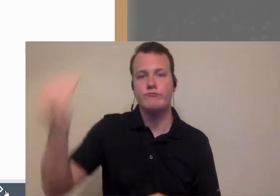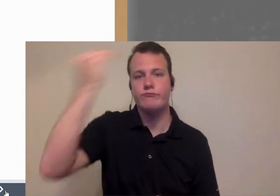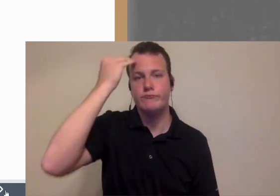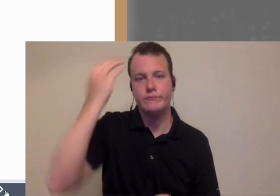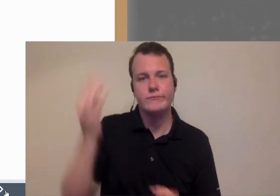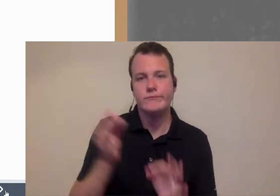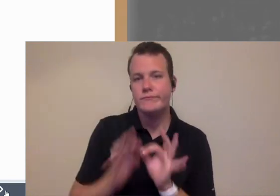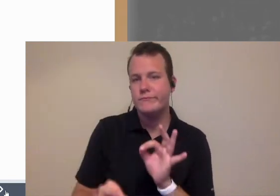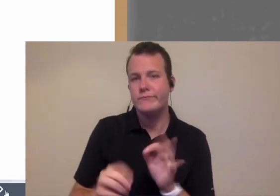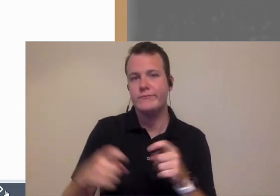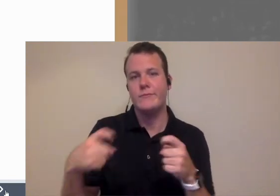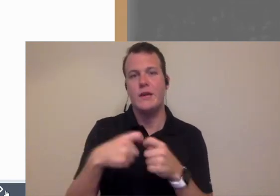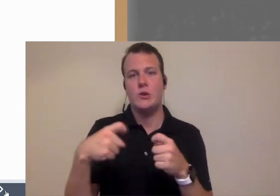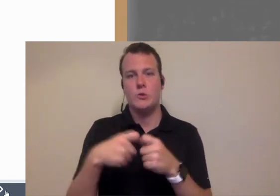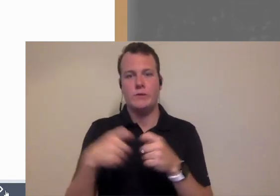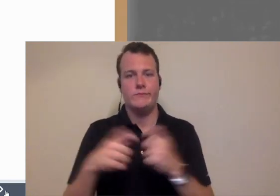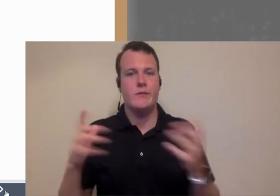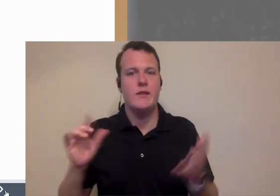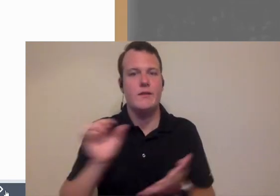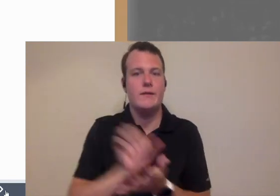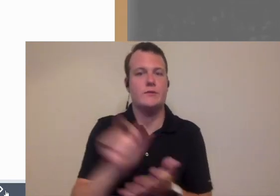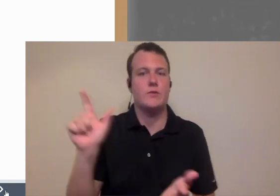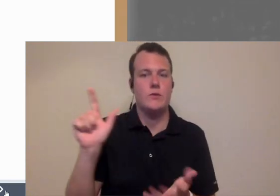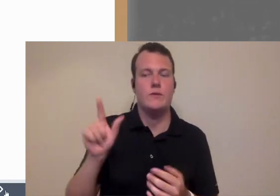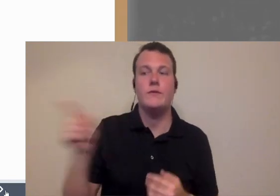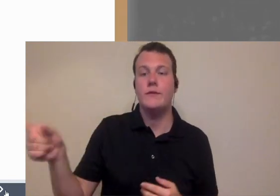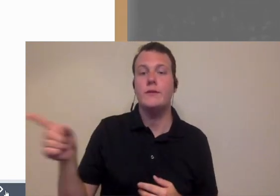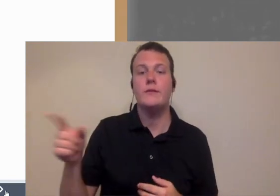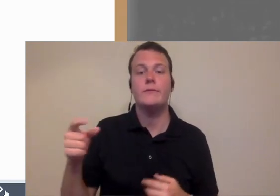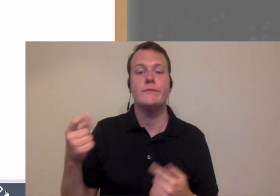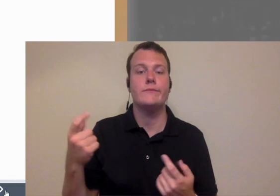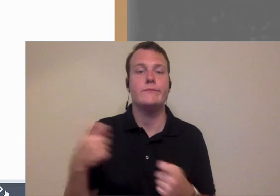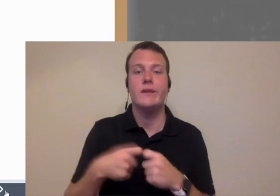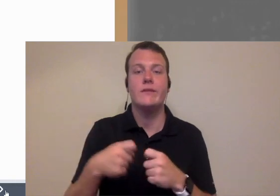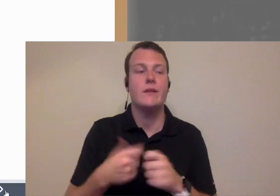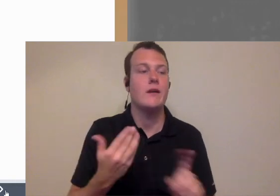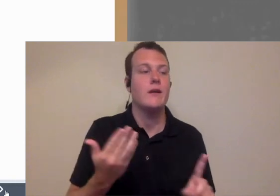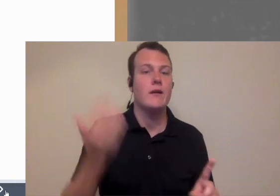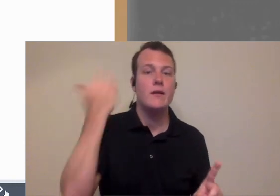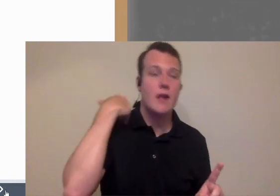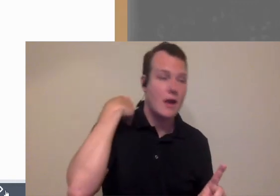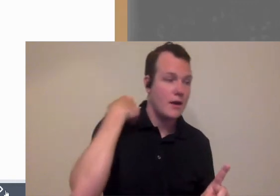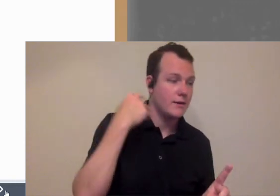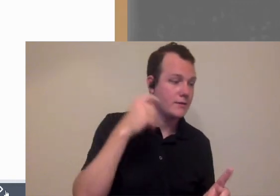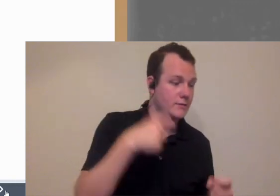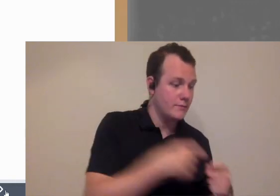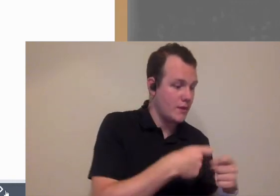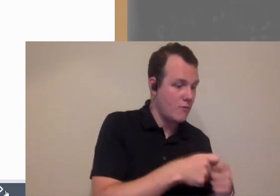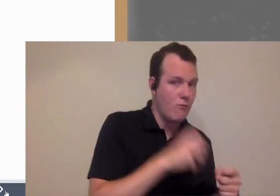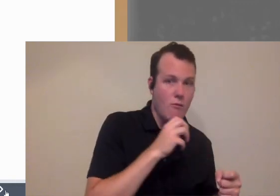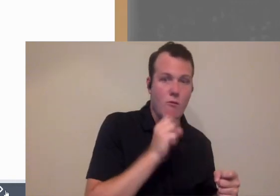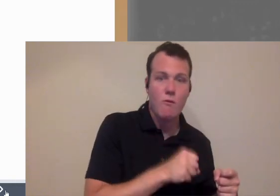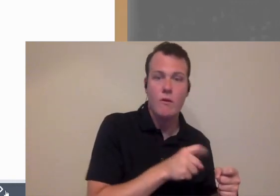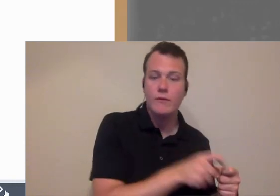quickly it's just a matter of the battery right they're using their batteries from their last hearing instruments instead of this Curt and you